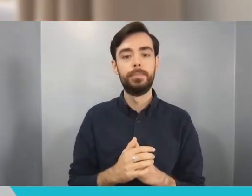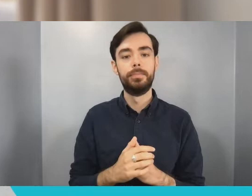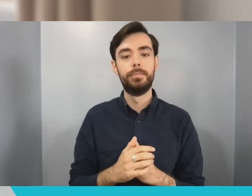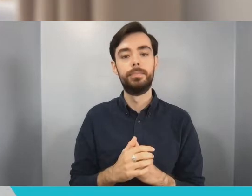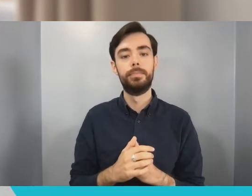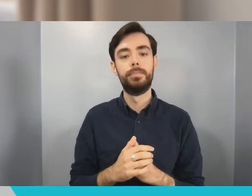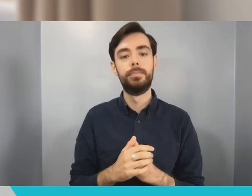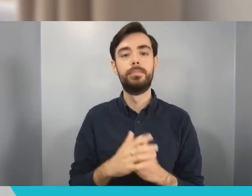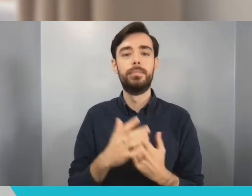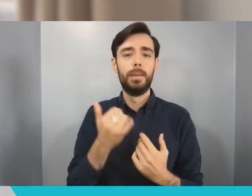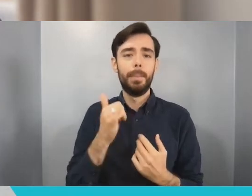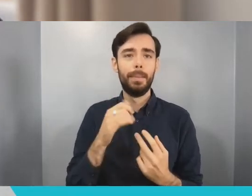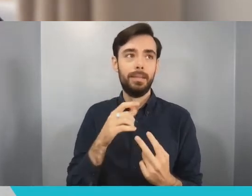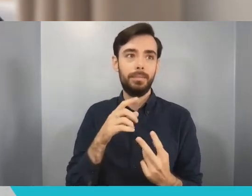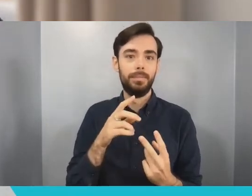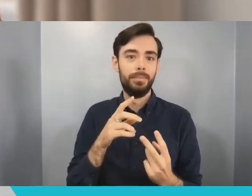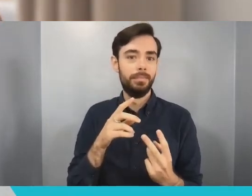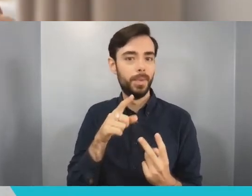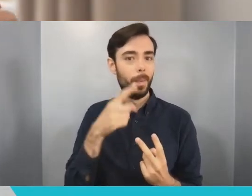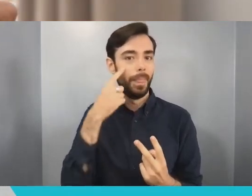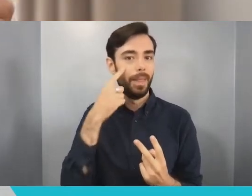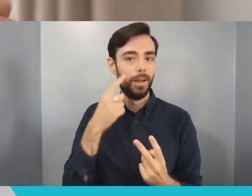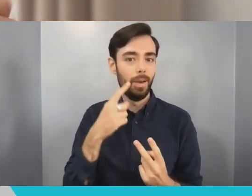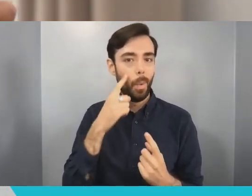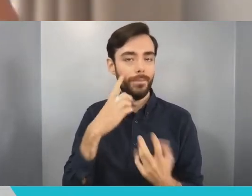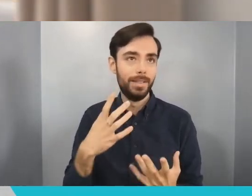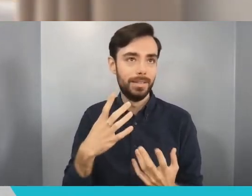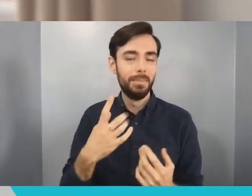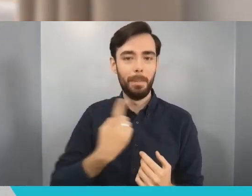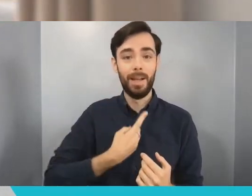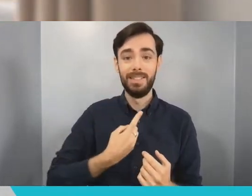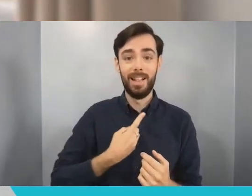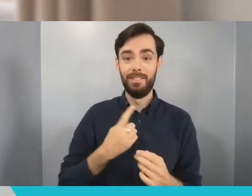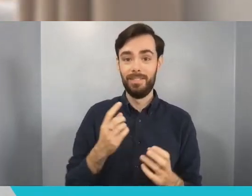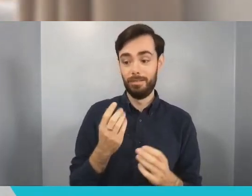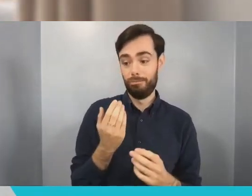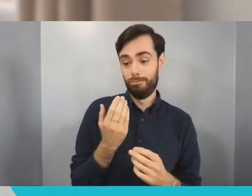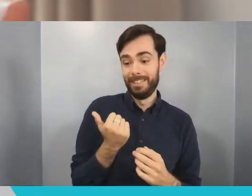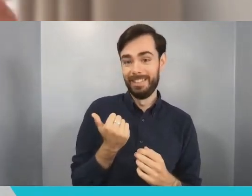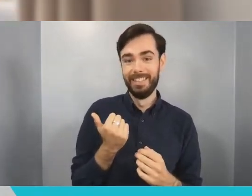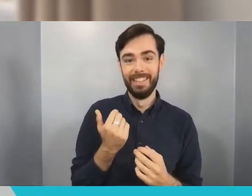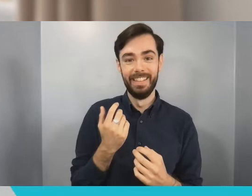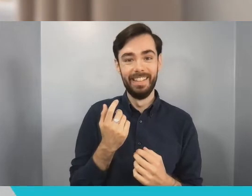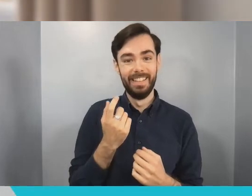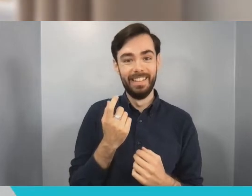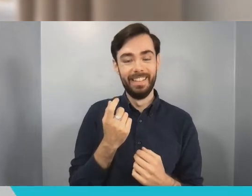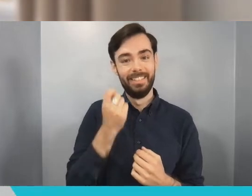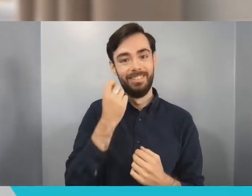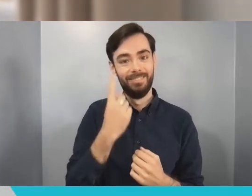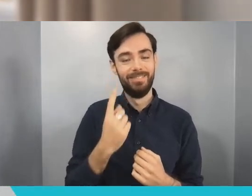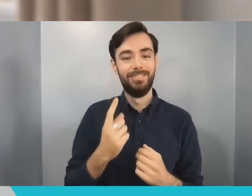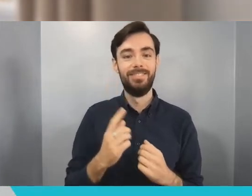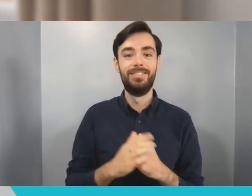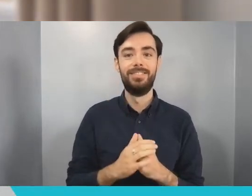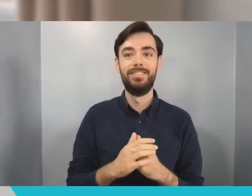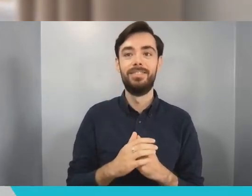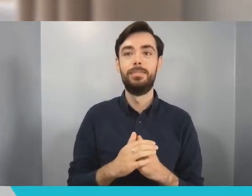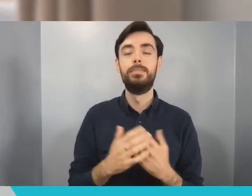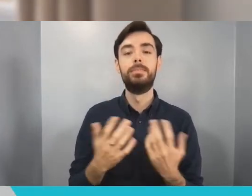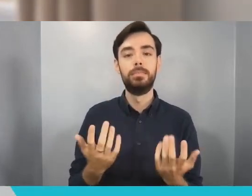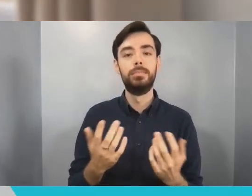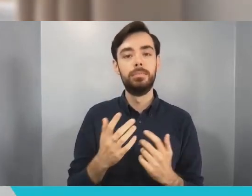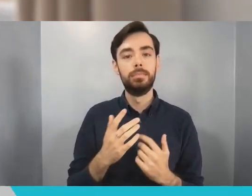out, and it's really the way to create opportunities and then capitalise on them. I liken this